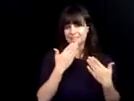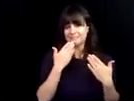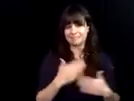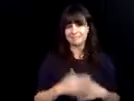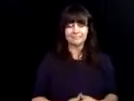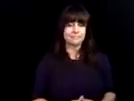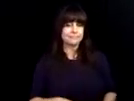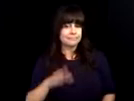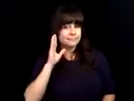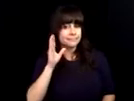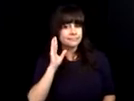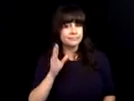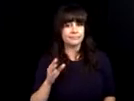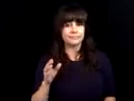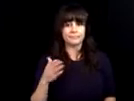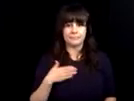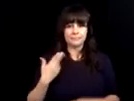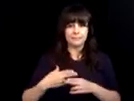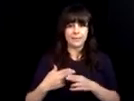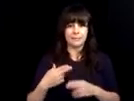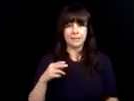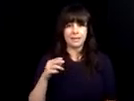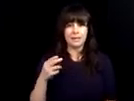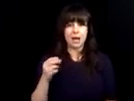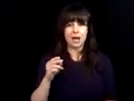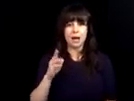bit. Happy 100th, dbvi. Thank you.